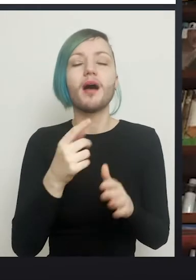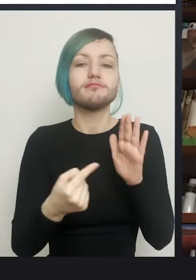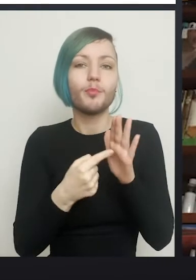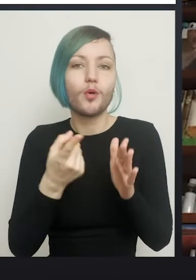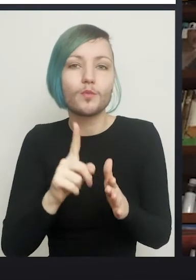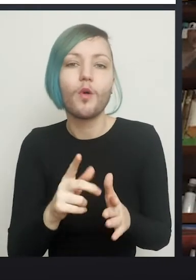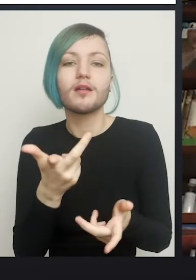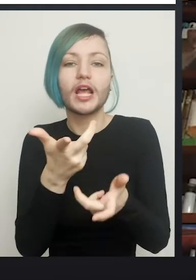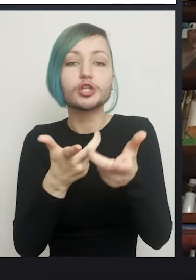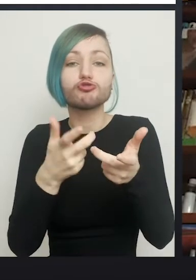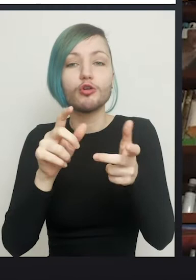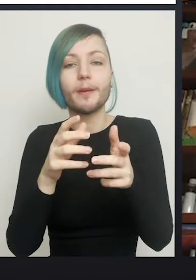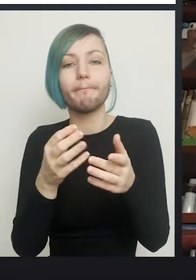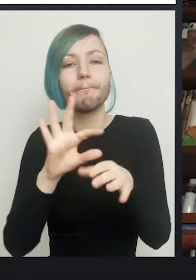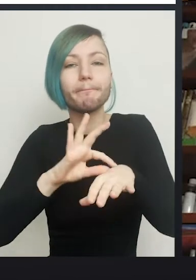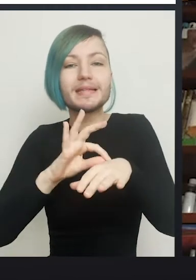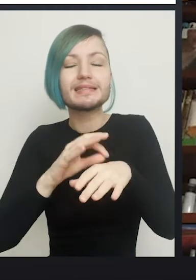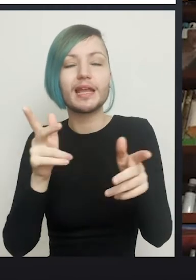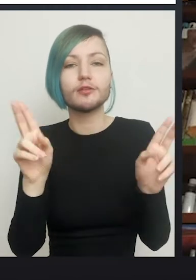Which is another reason why I'd like it if it stayed